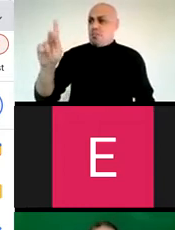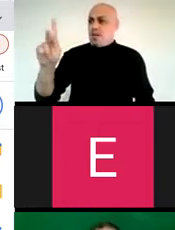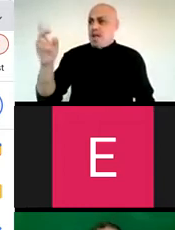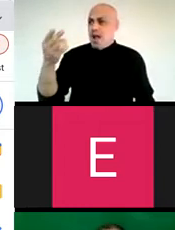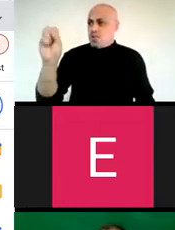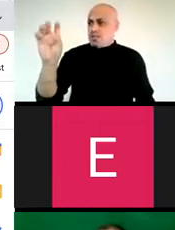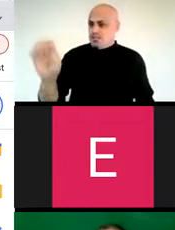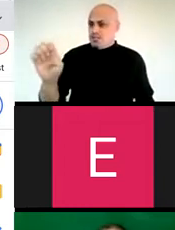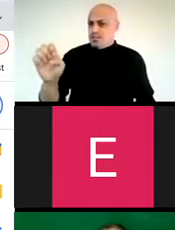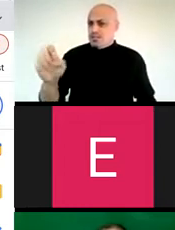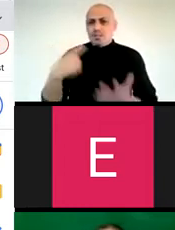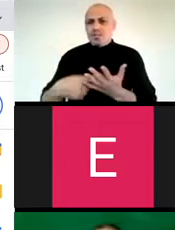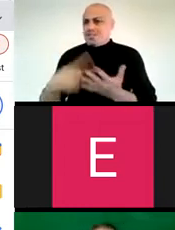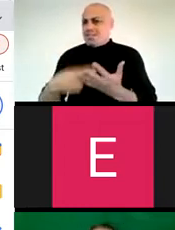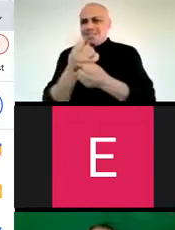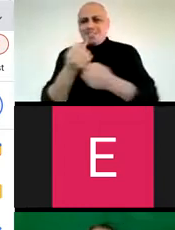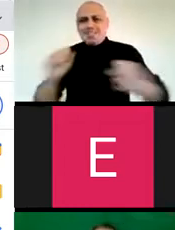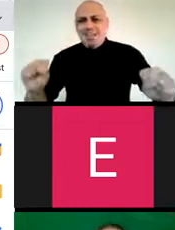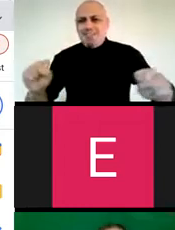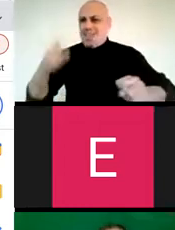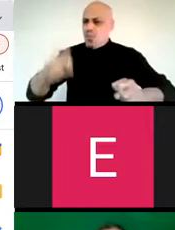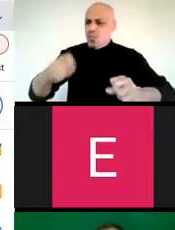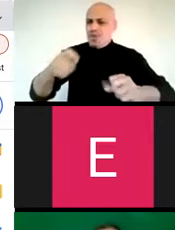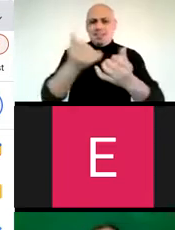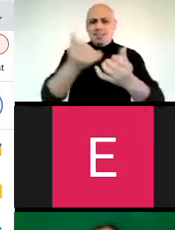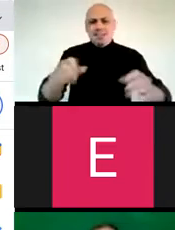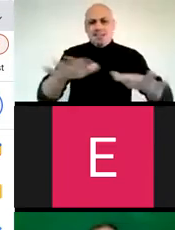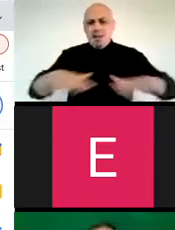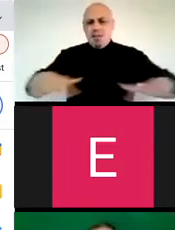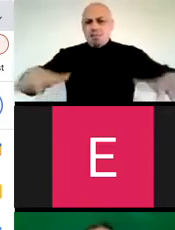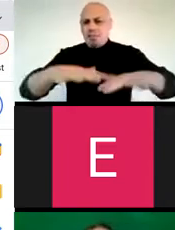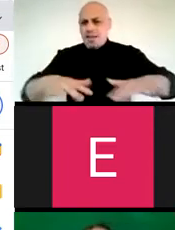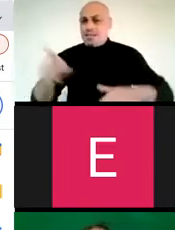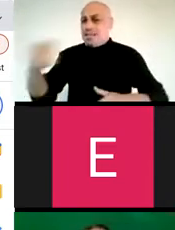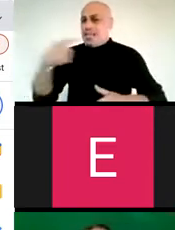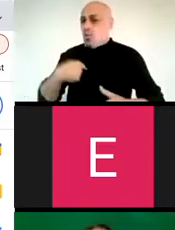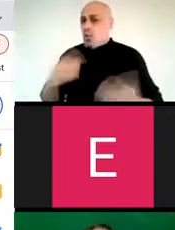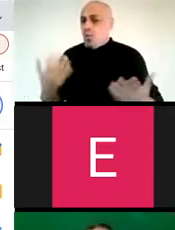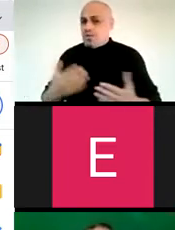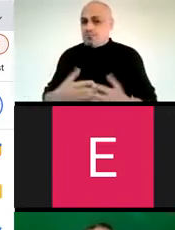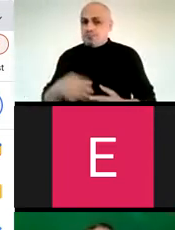Junius Brickhouse and we were talking about safety, the need to have a safe place, a place of respect,